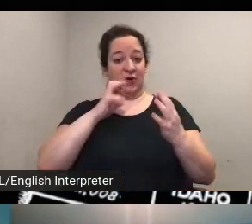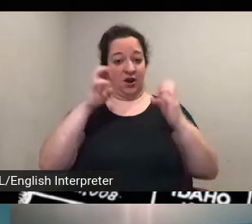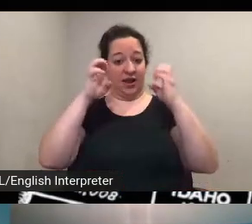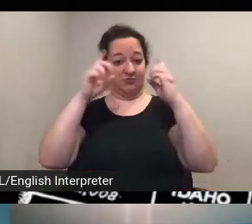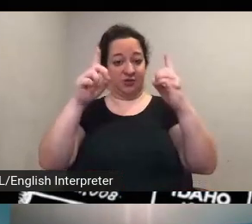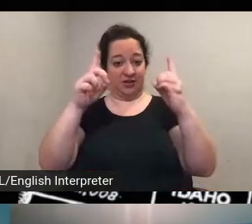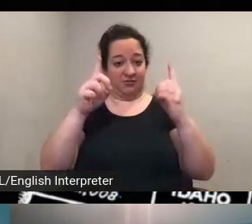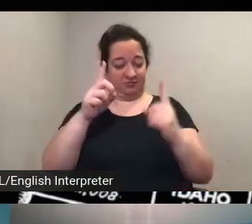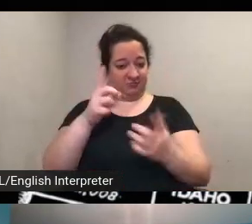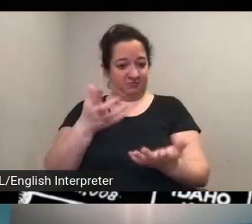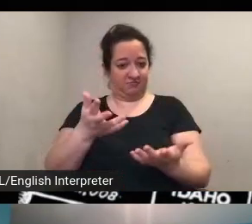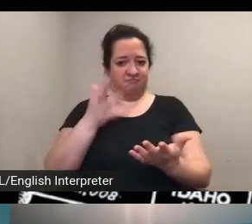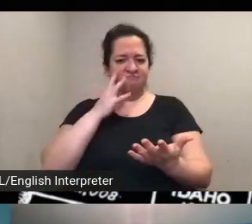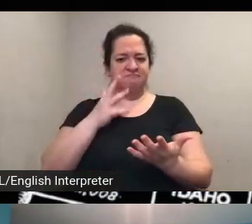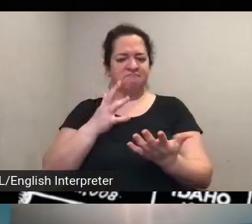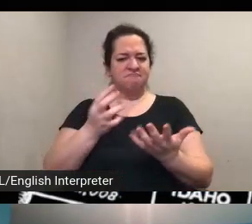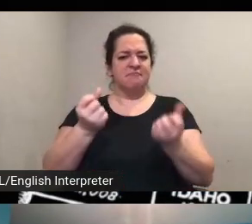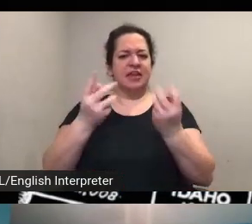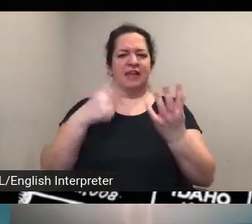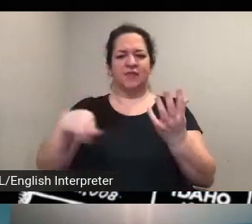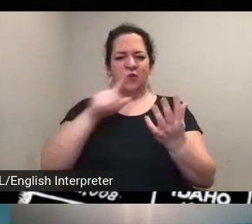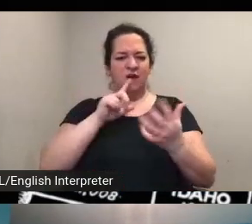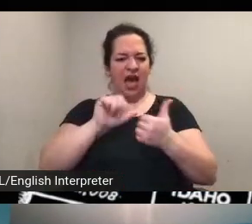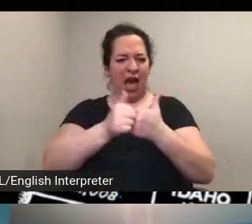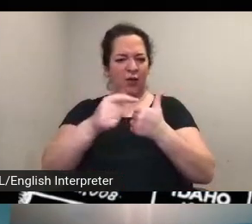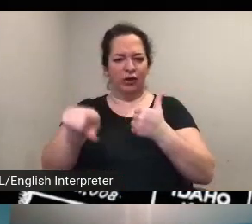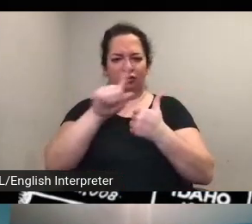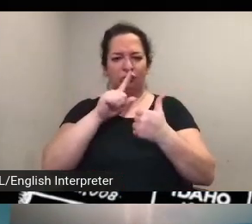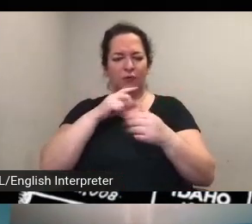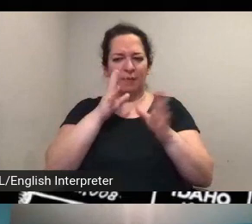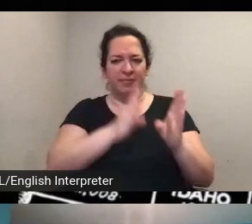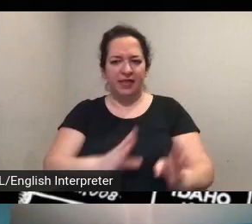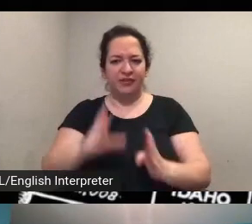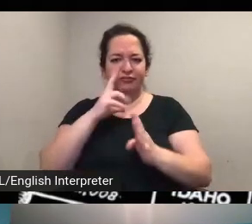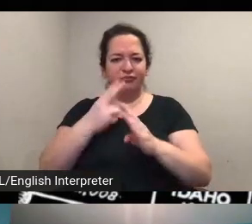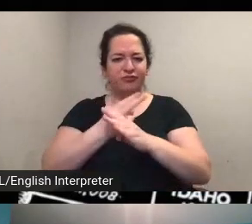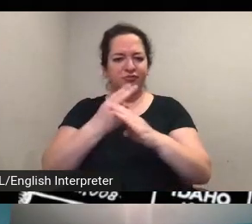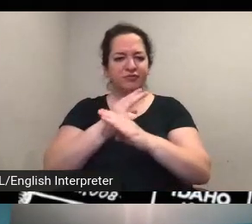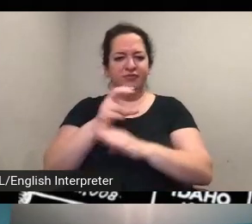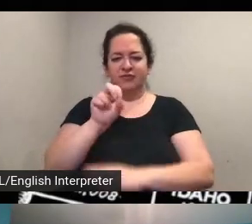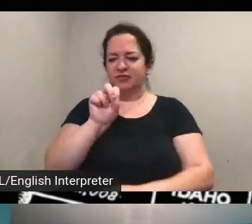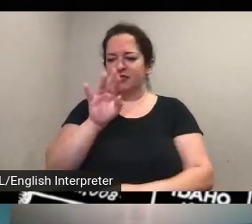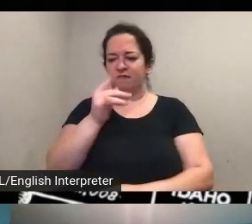the suffrage map in your own teaching and your own storytelling projects